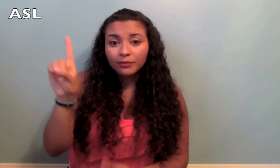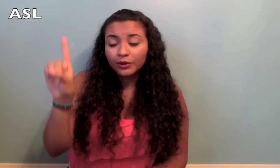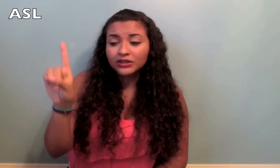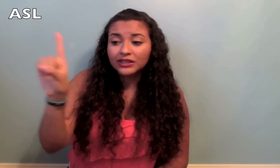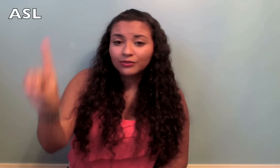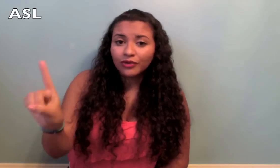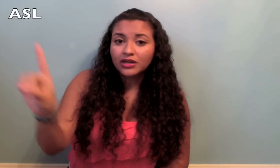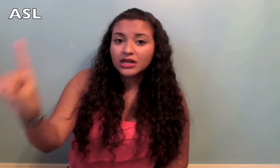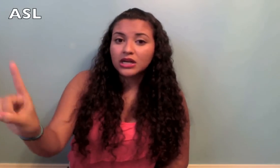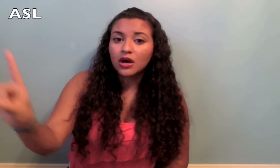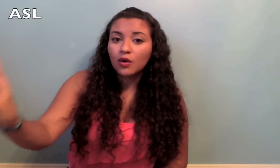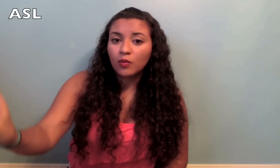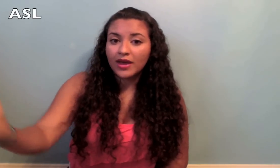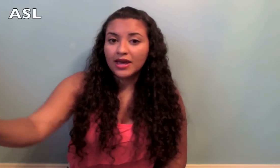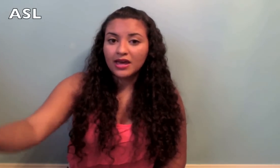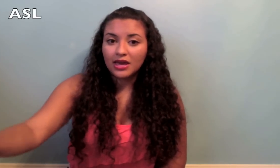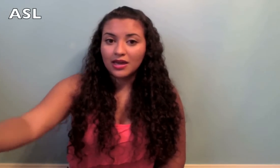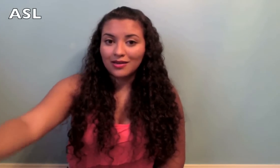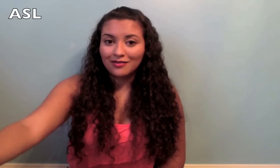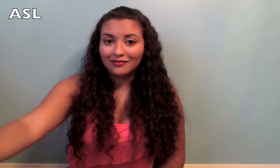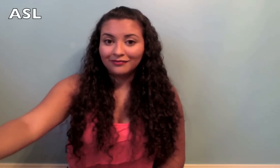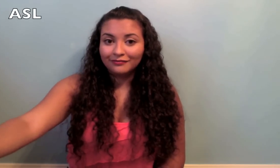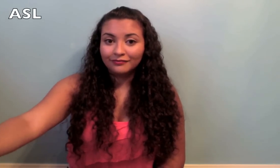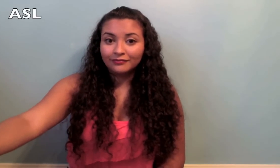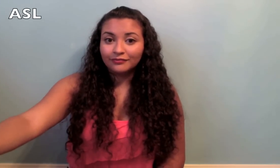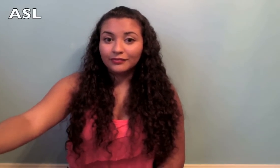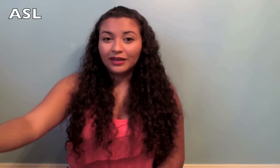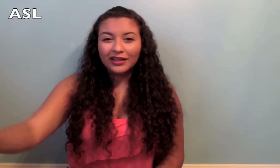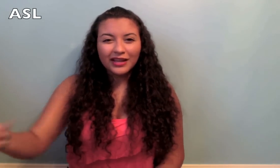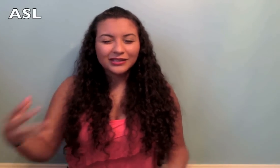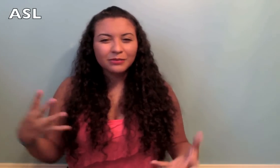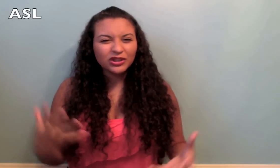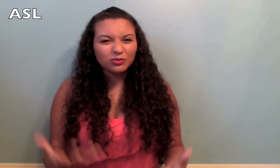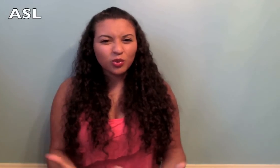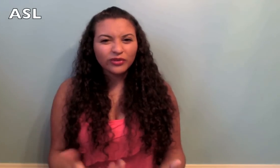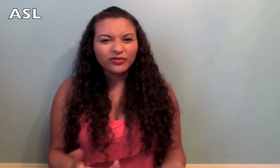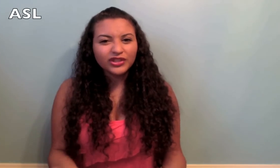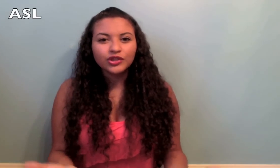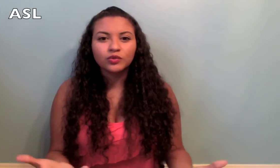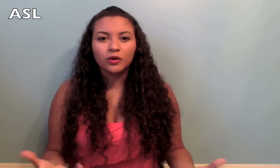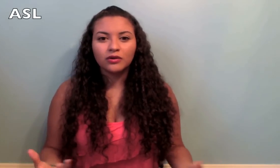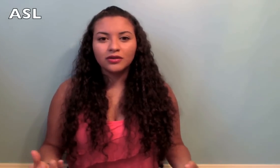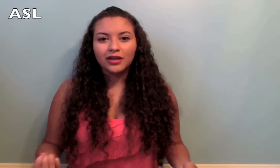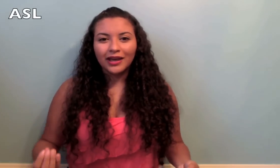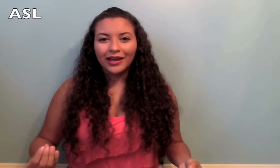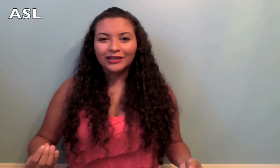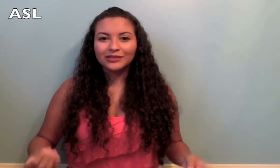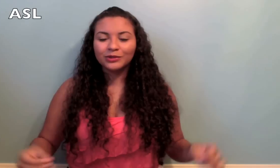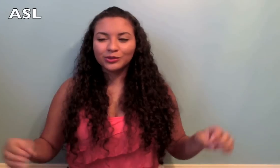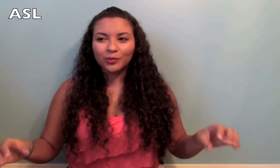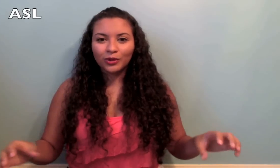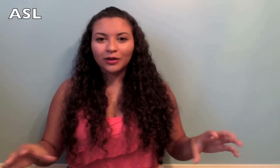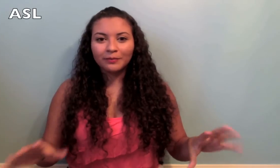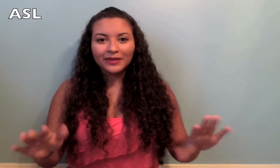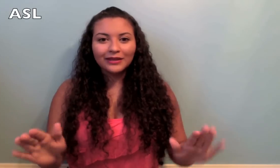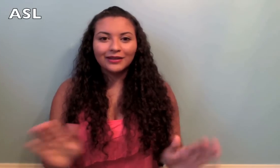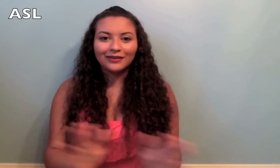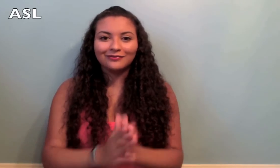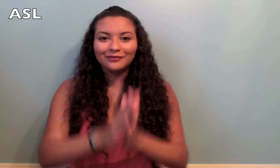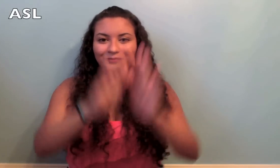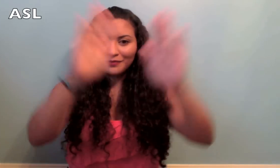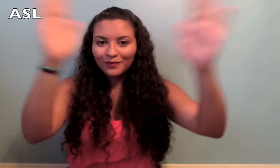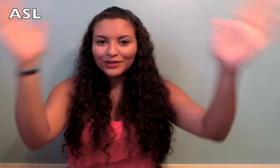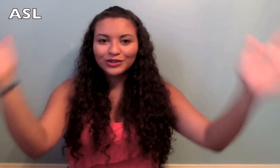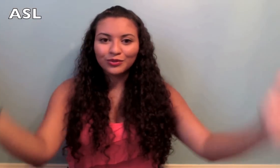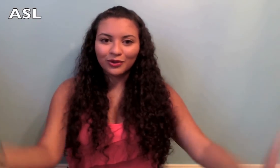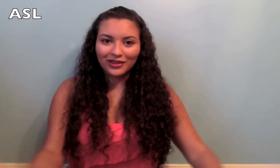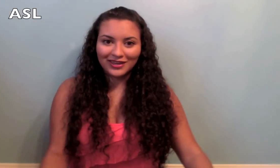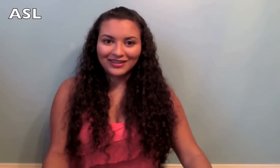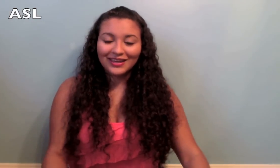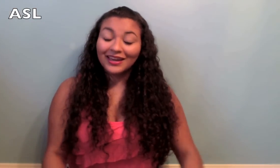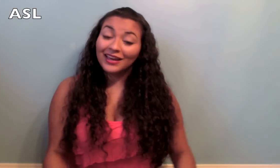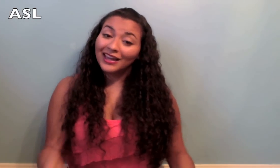person running away. and thats much more visual and it's much more appealing visually and